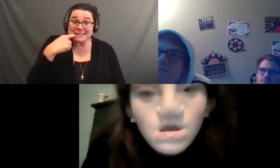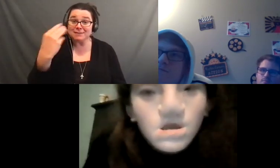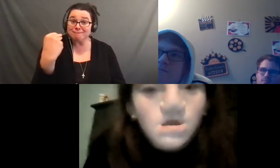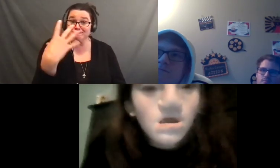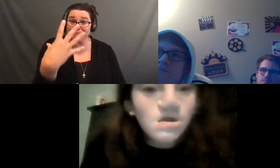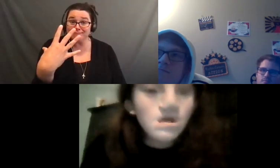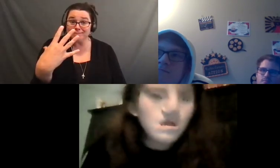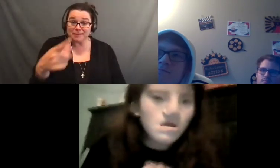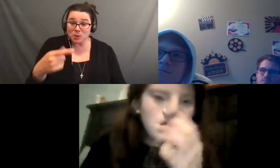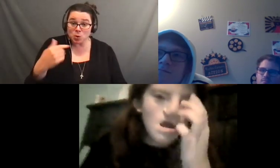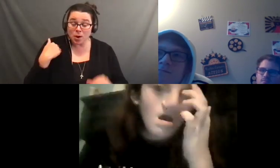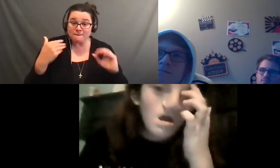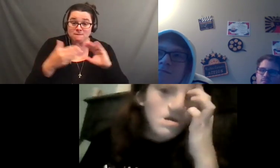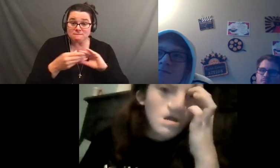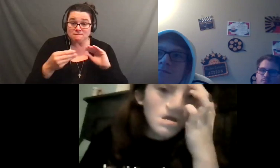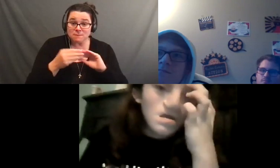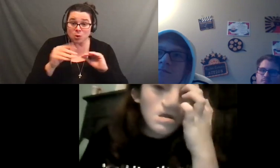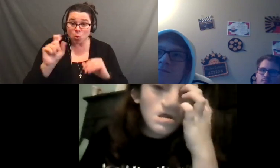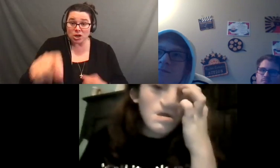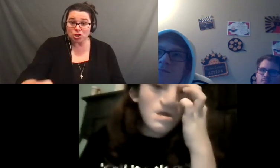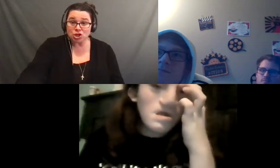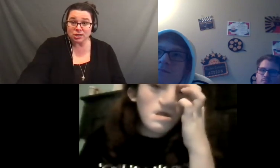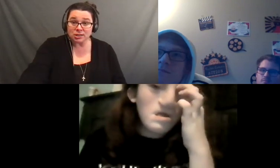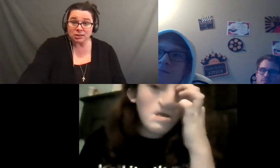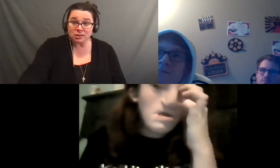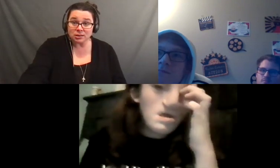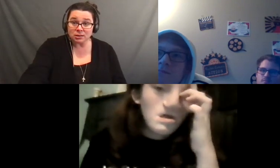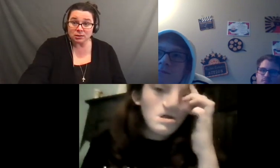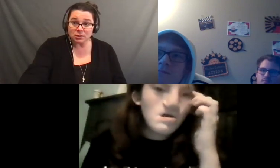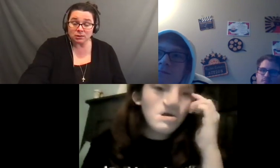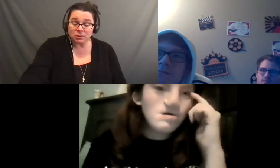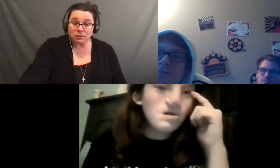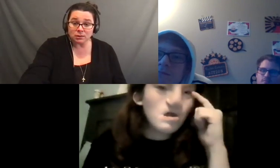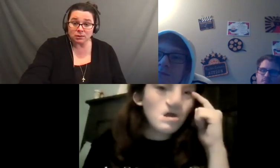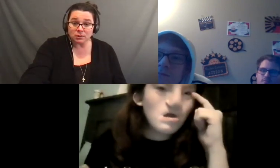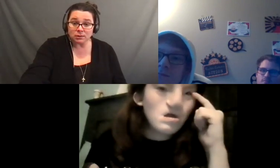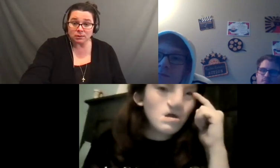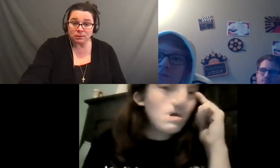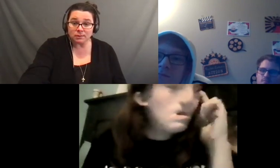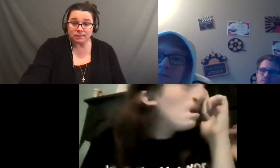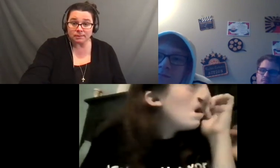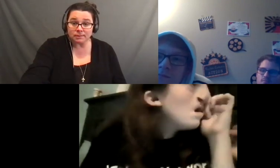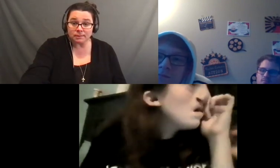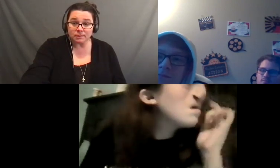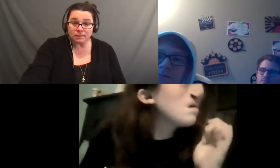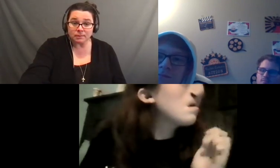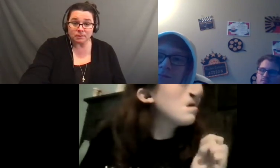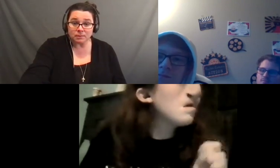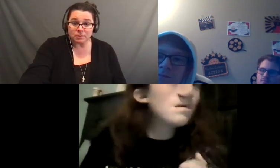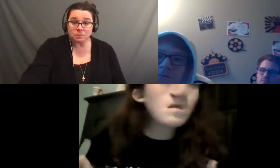I try to look towards the pins, like straight at them. Jen: Another question is how long have you been bowling?